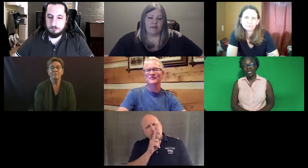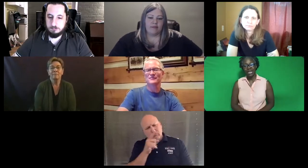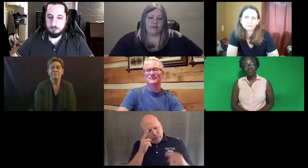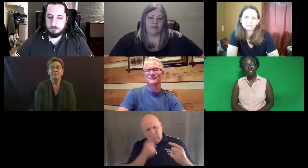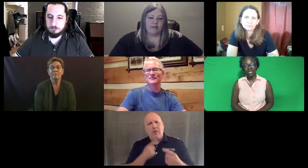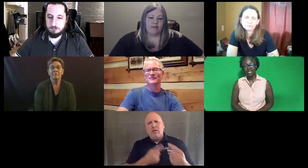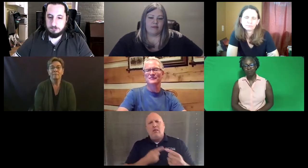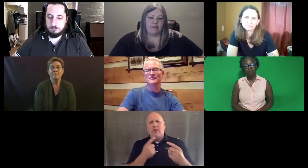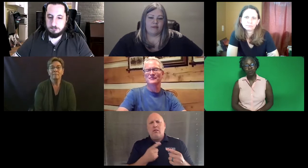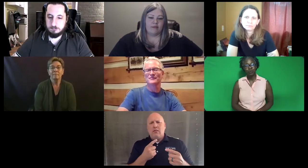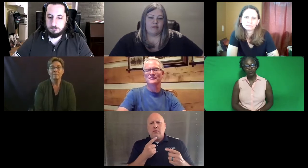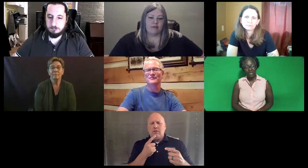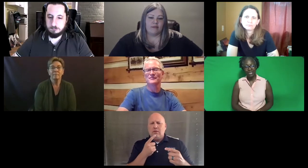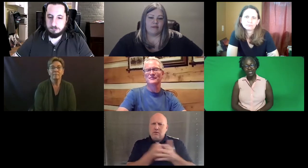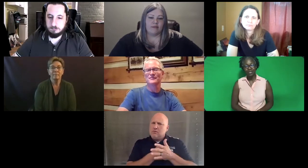And I have to say that people really struggle.